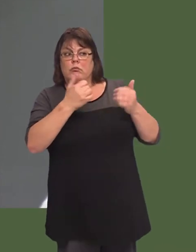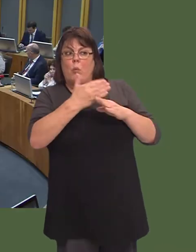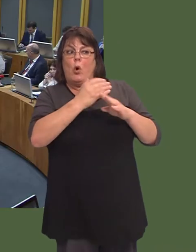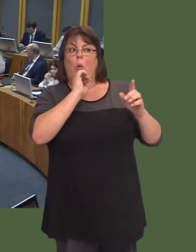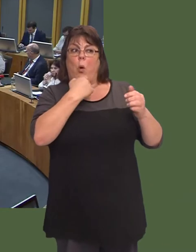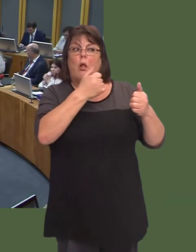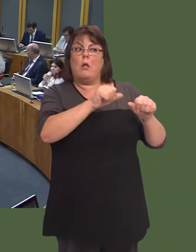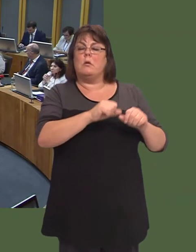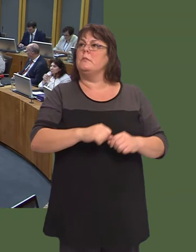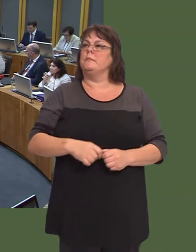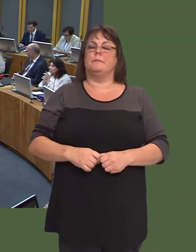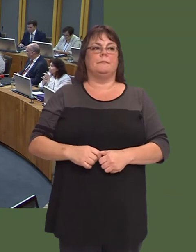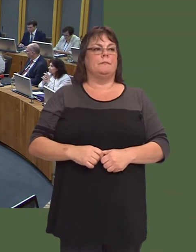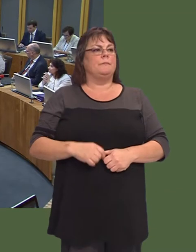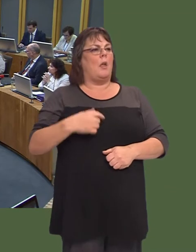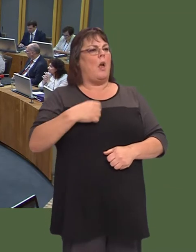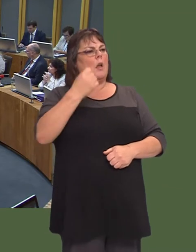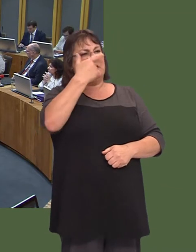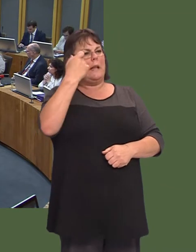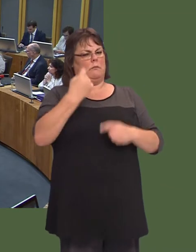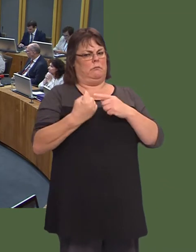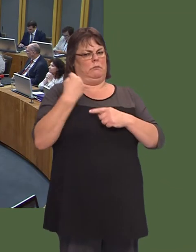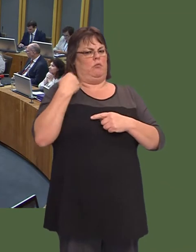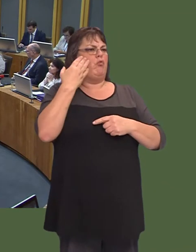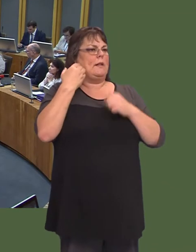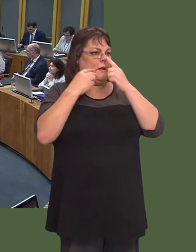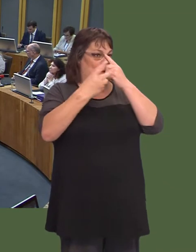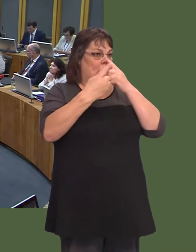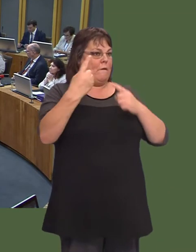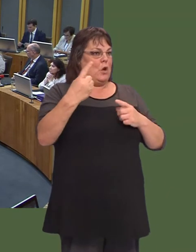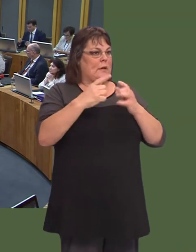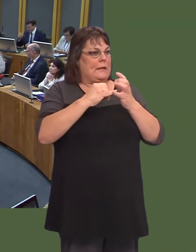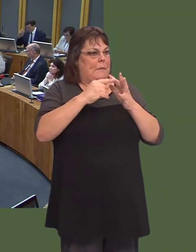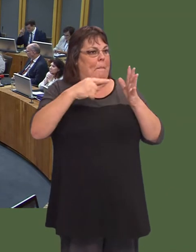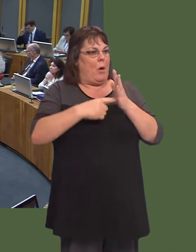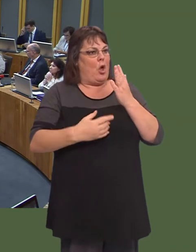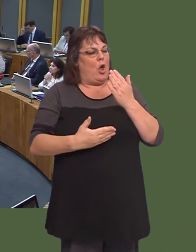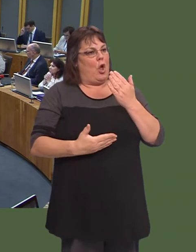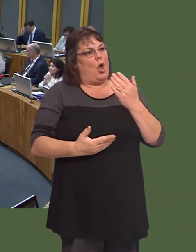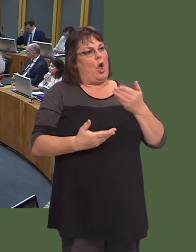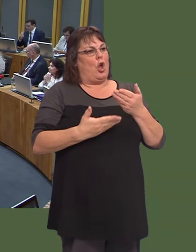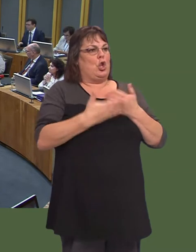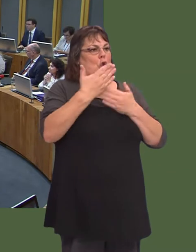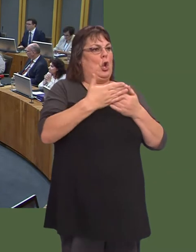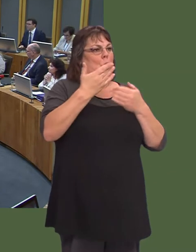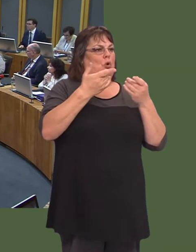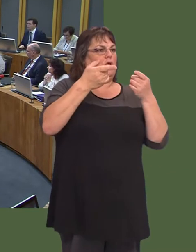Carwyn Jones: I understand that on 21 September, a few days ago, a new consultant paediatrician was recruited to Withybush.